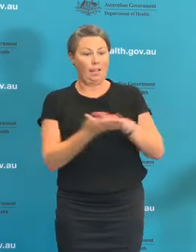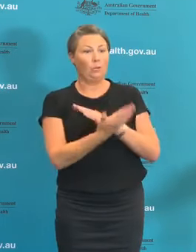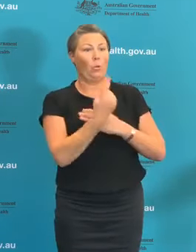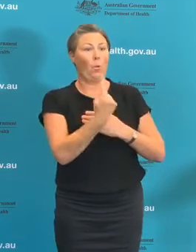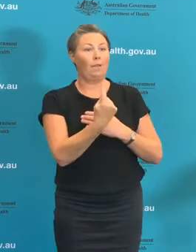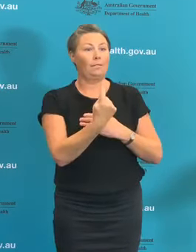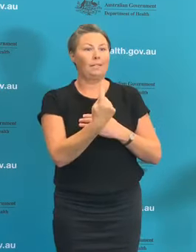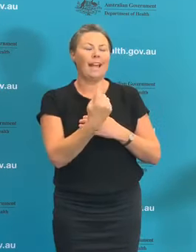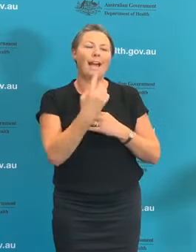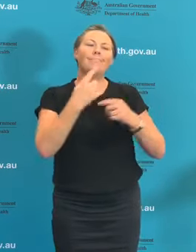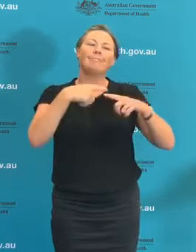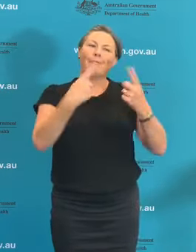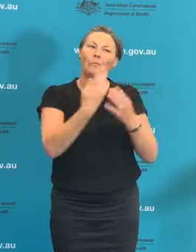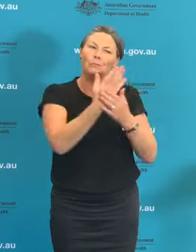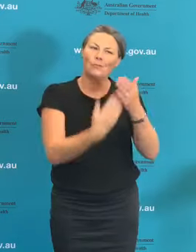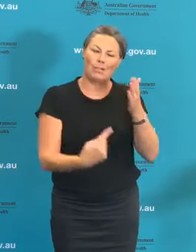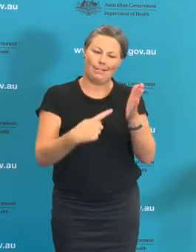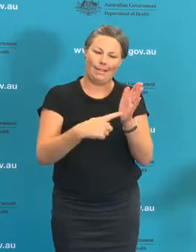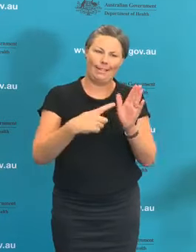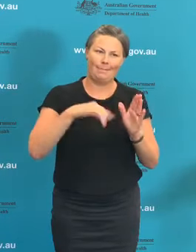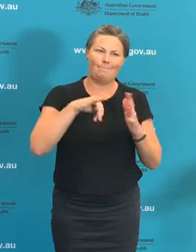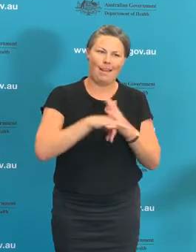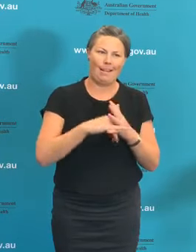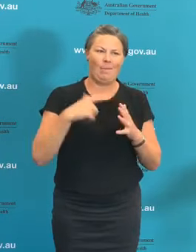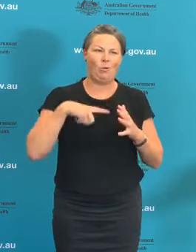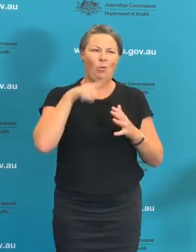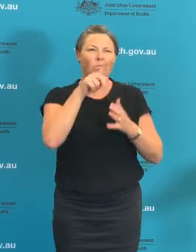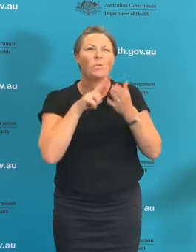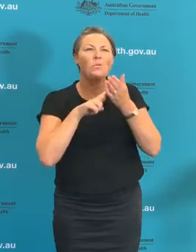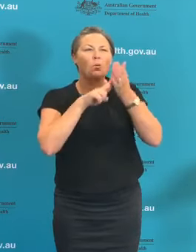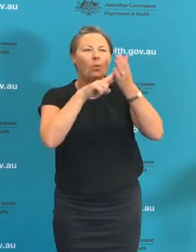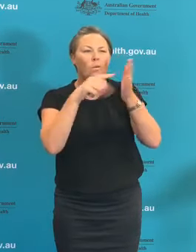because of the outbreak in Northwest regional. And because of the amount of